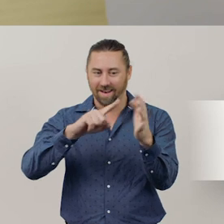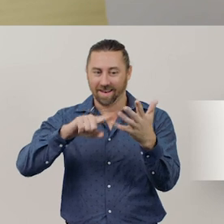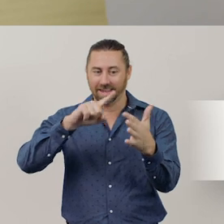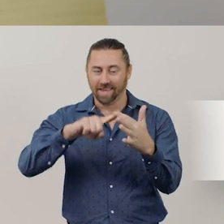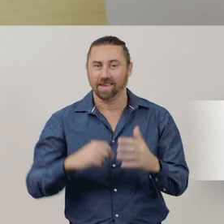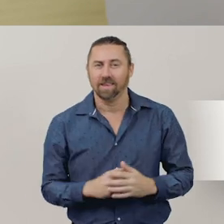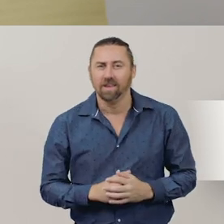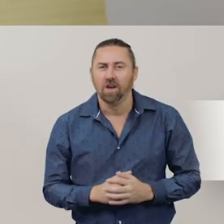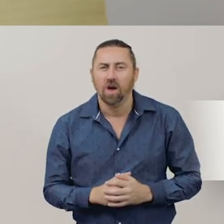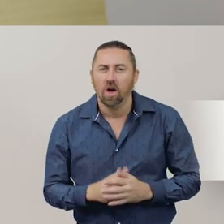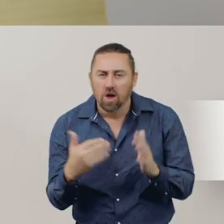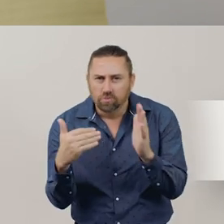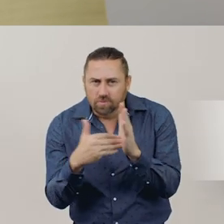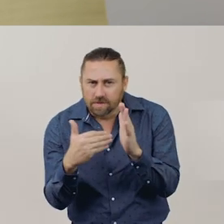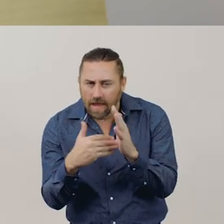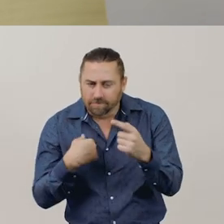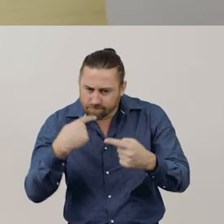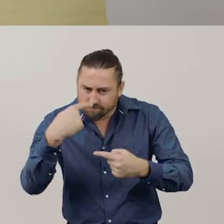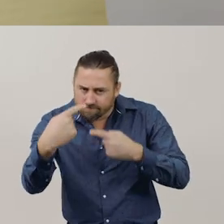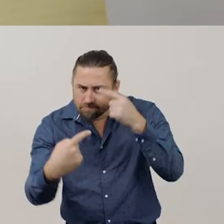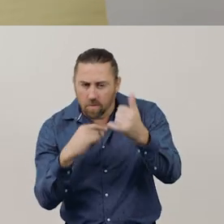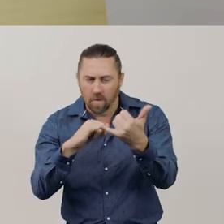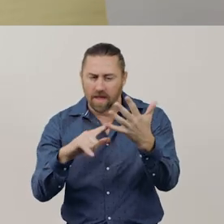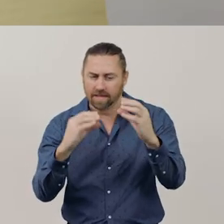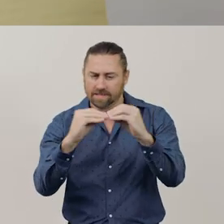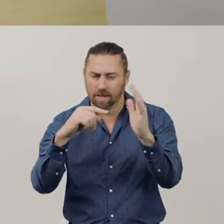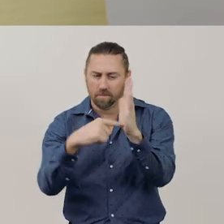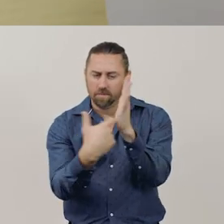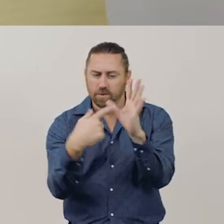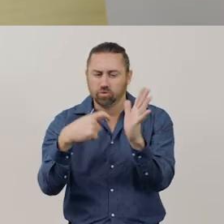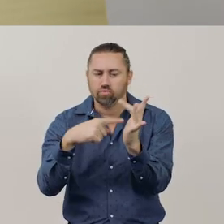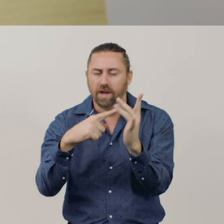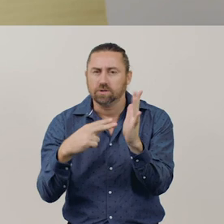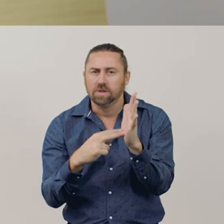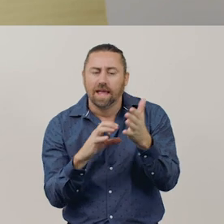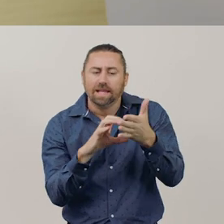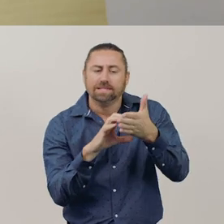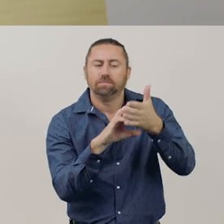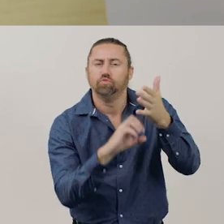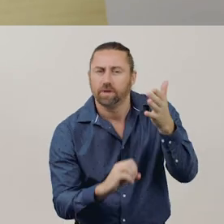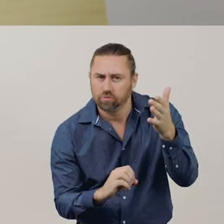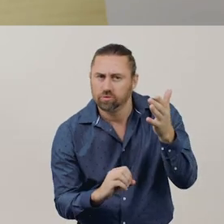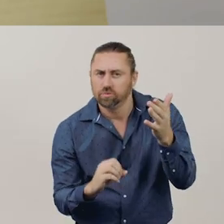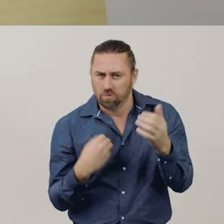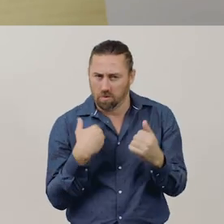we are learning about subtraction problems and exploring some ways to solve them.